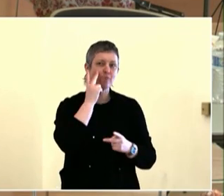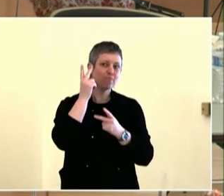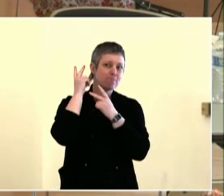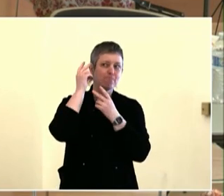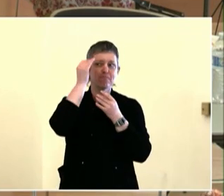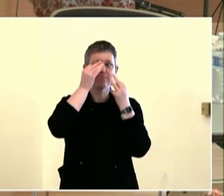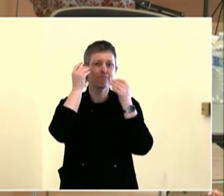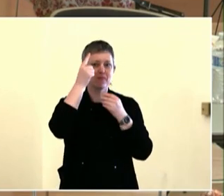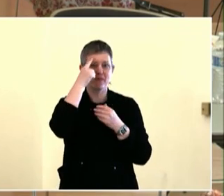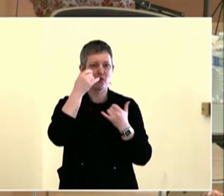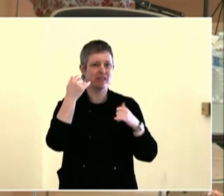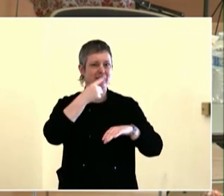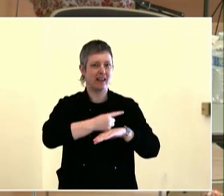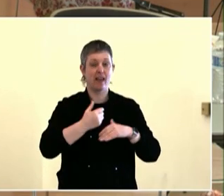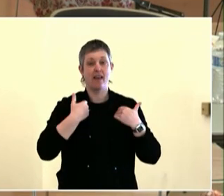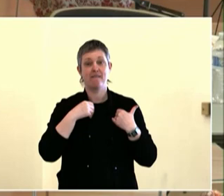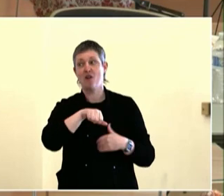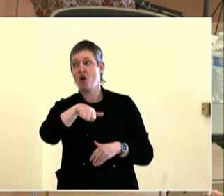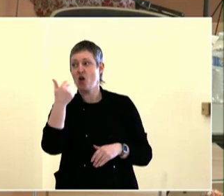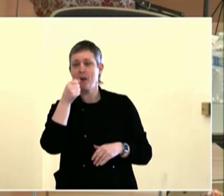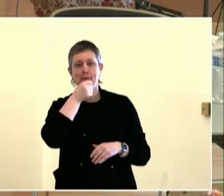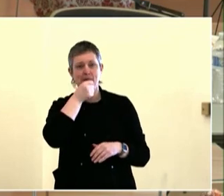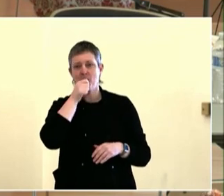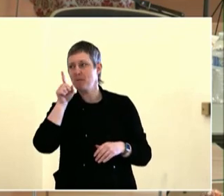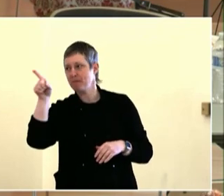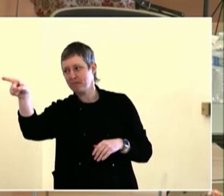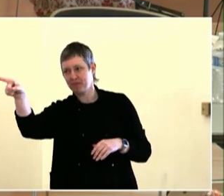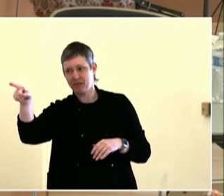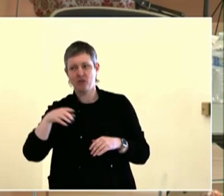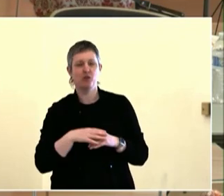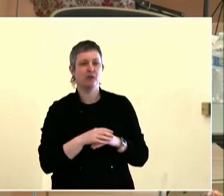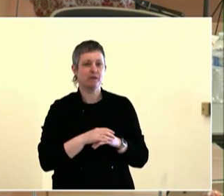But you get to go first. Okay.